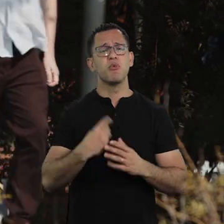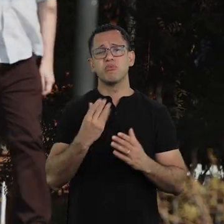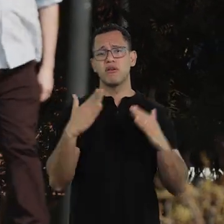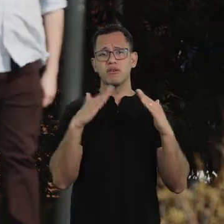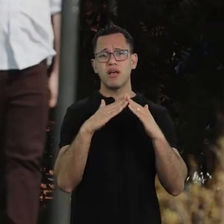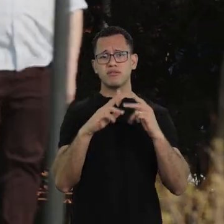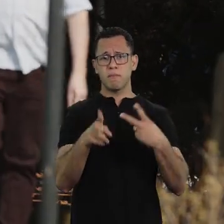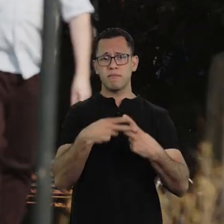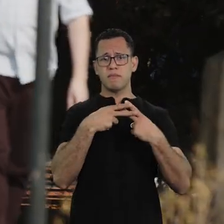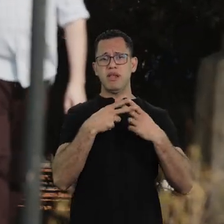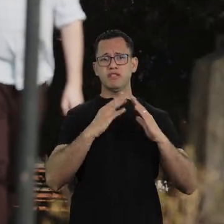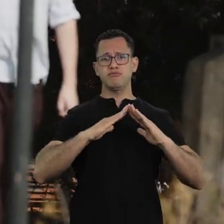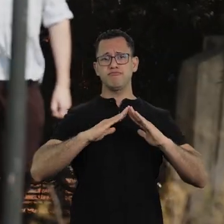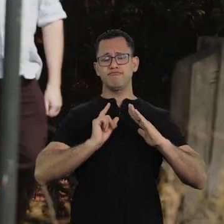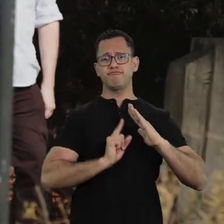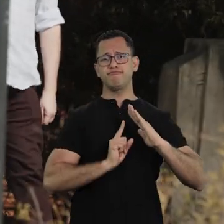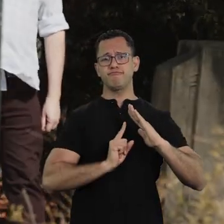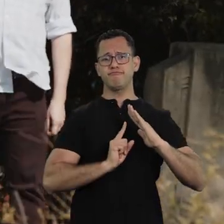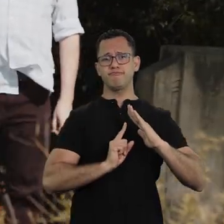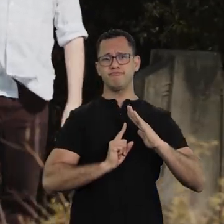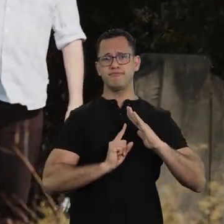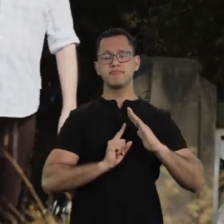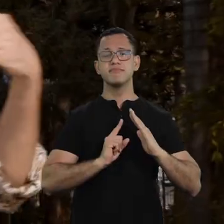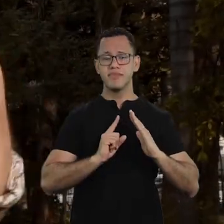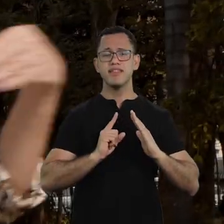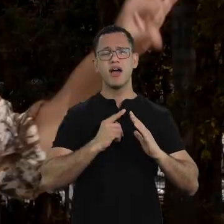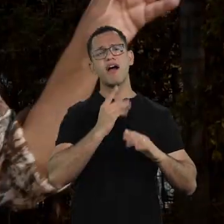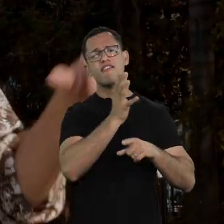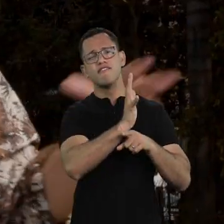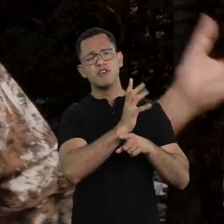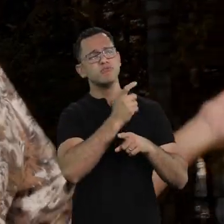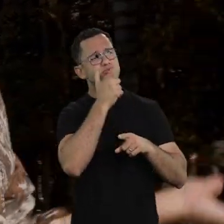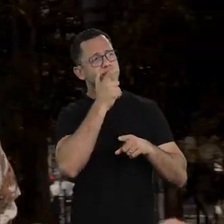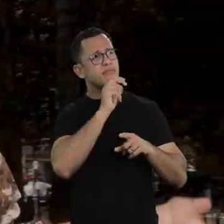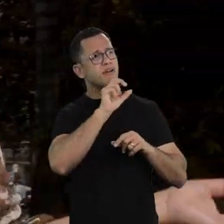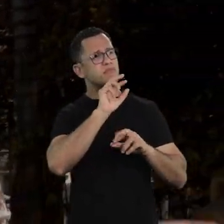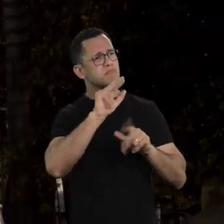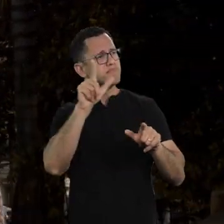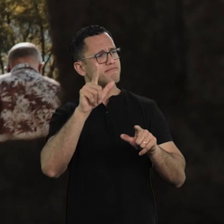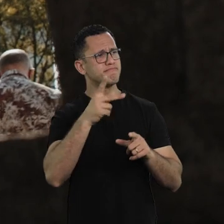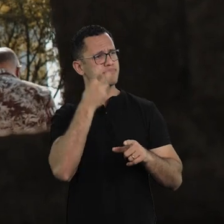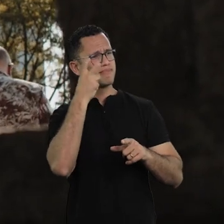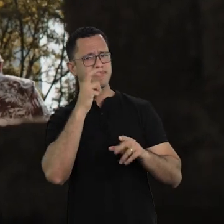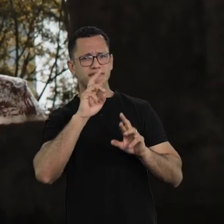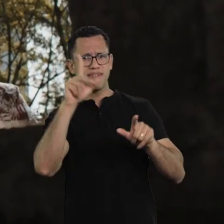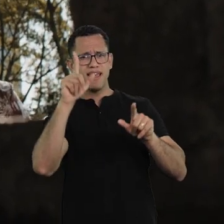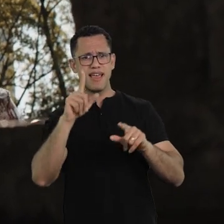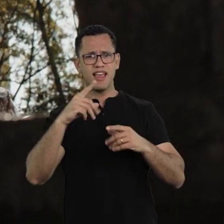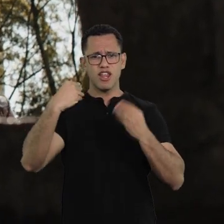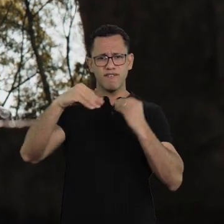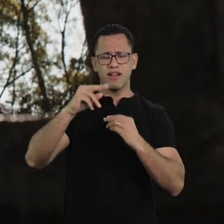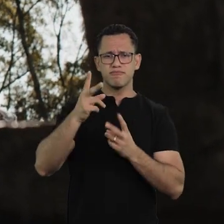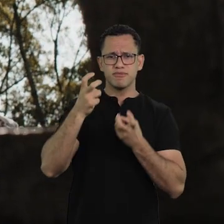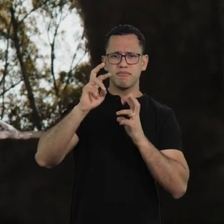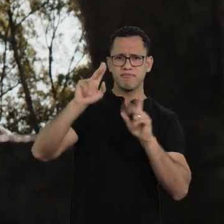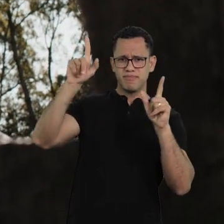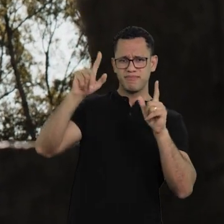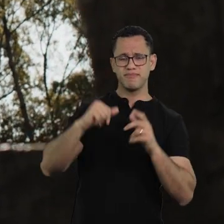I think it changes, it changes the books, movies, soap operas, it changes everything. And I was also very proud